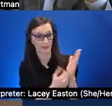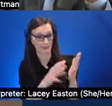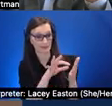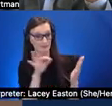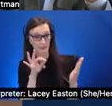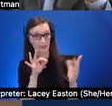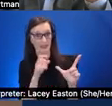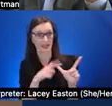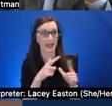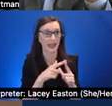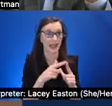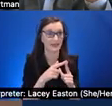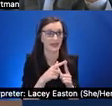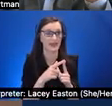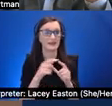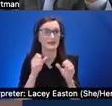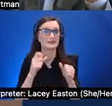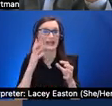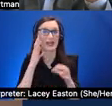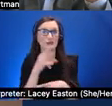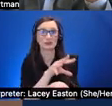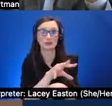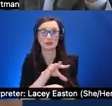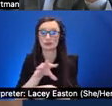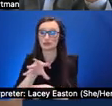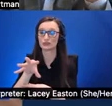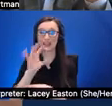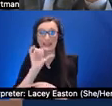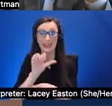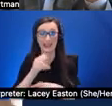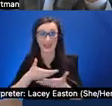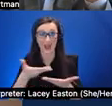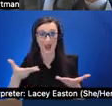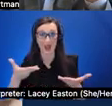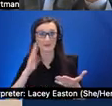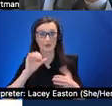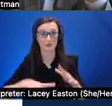as the user scan it will tell the blind user oh how much how many services is finding and how